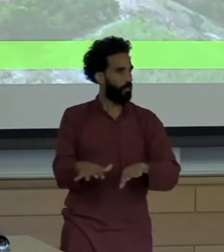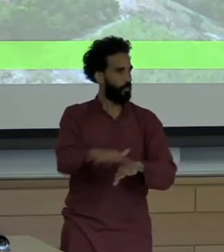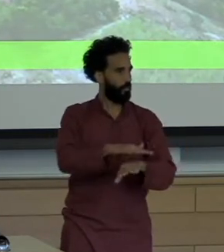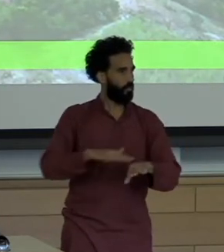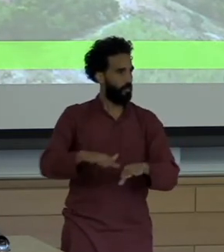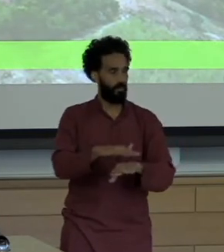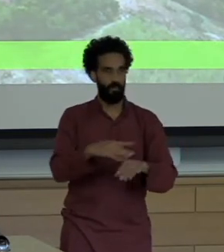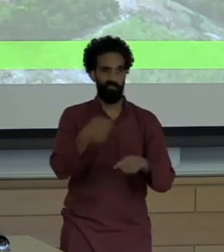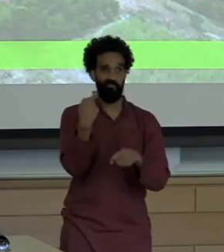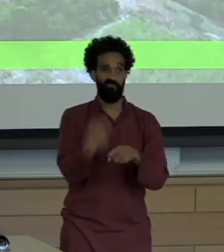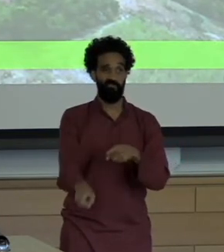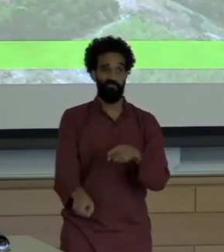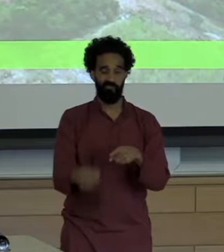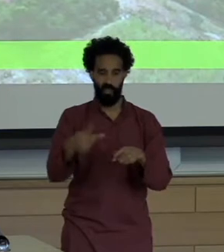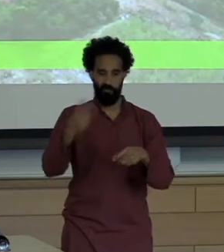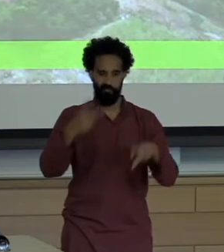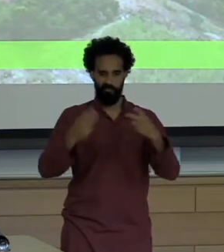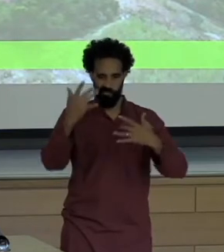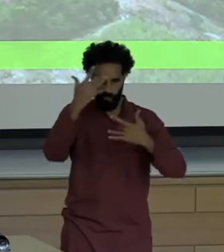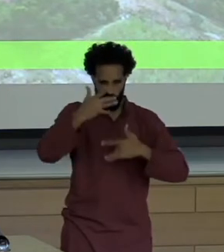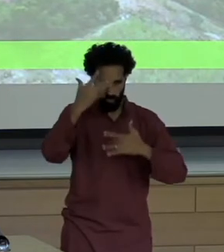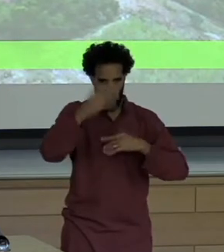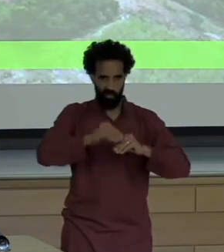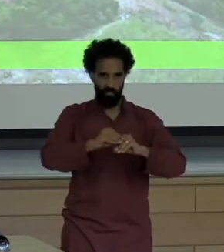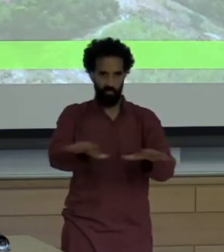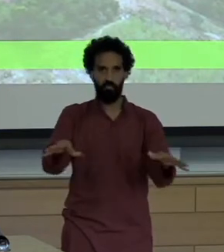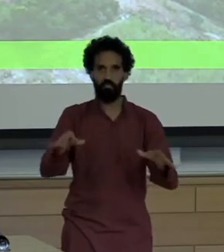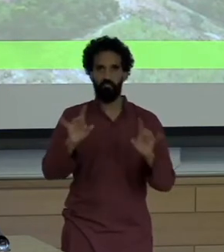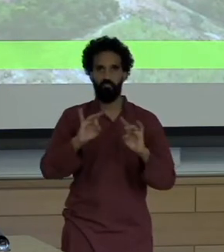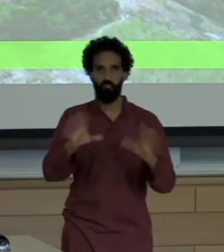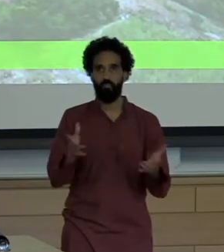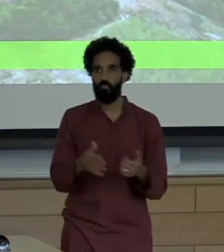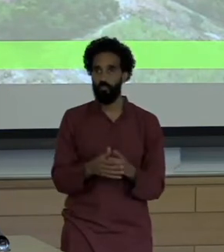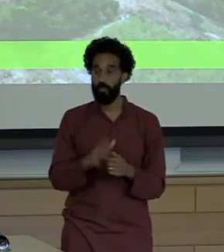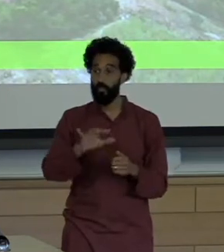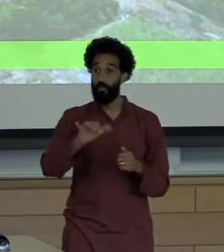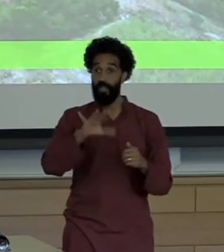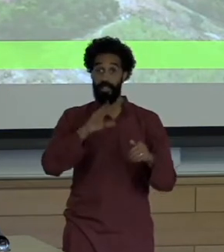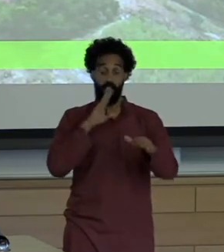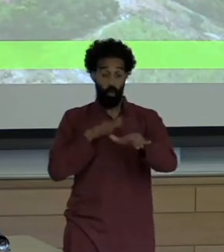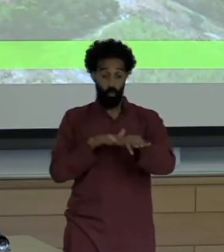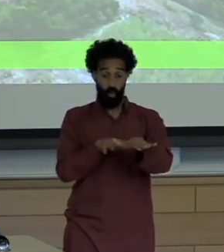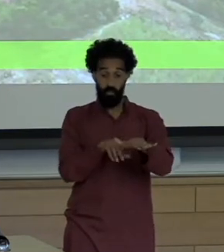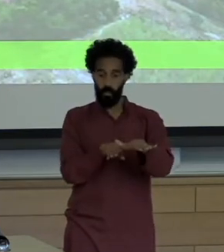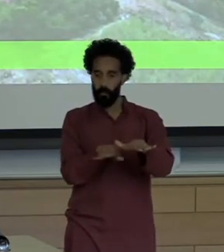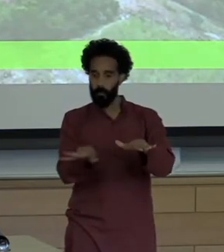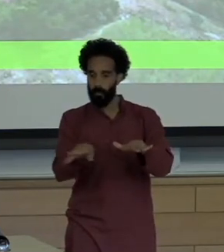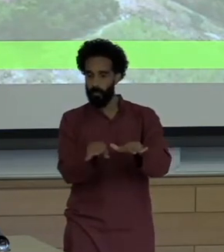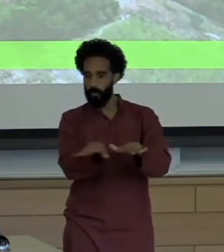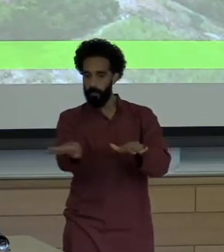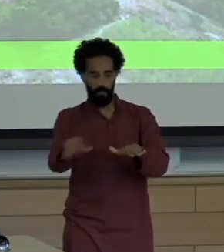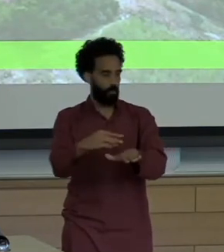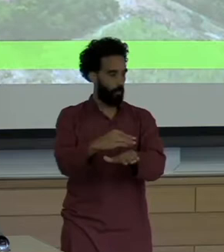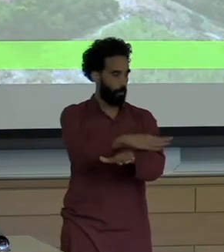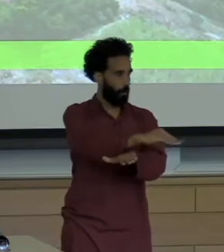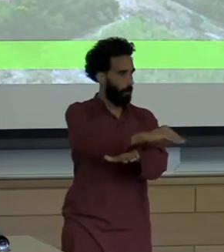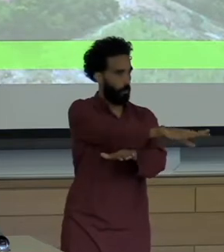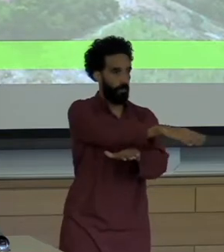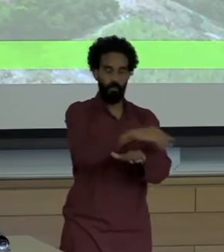The tributaries provide all the drinking water and those were also contaminated crop irrigation, fishing,